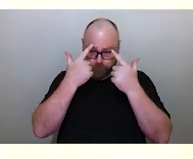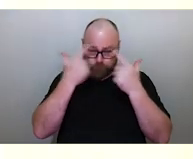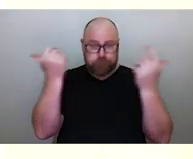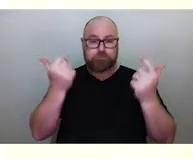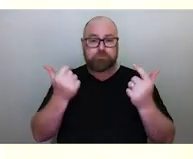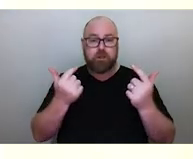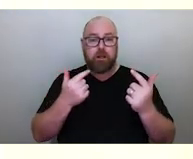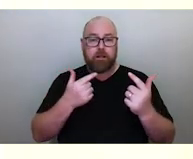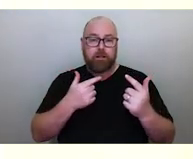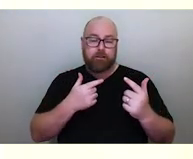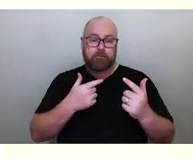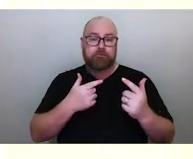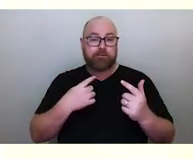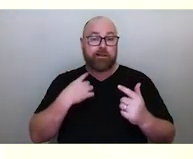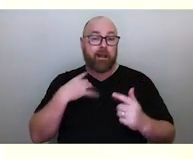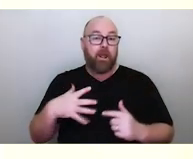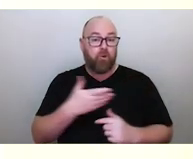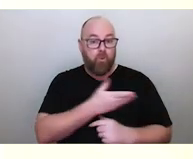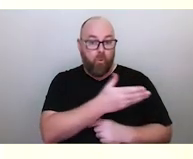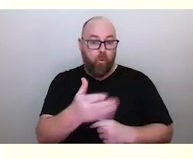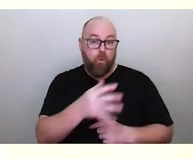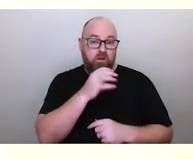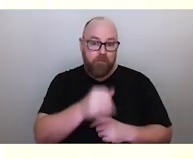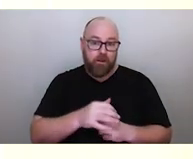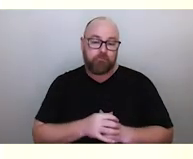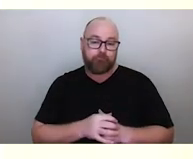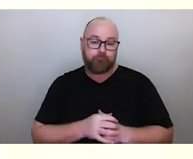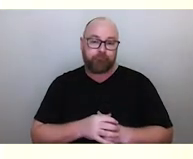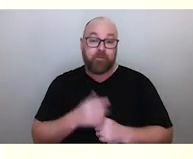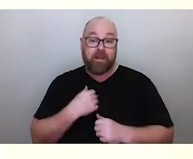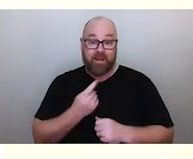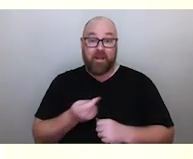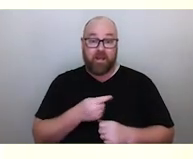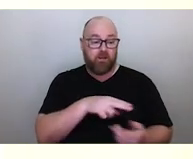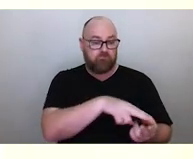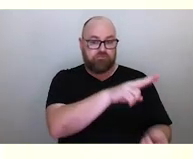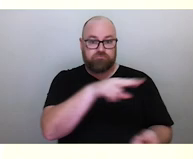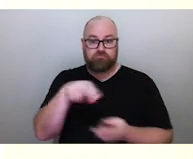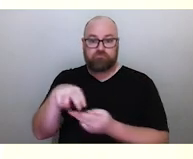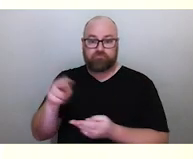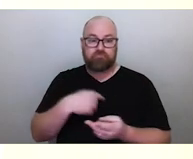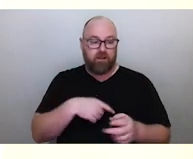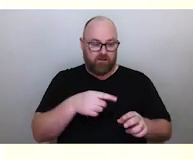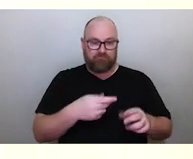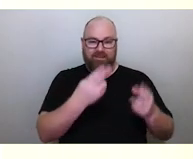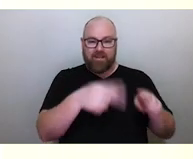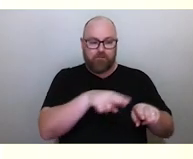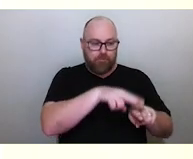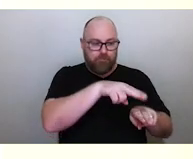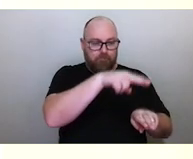and killed 12 men. He grouped them into two bundles of six and they ascended into the sky,